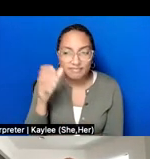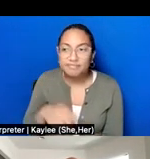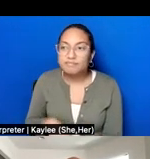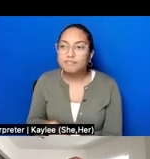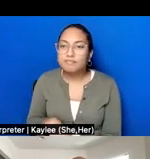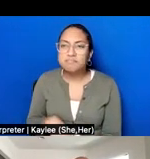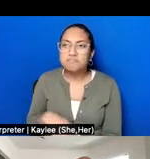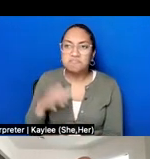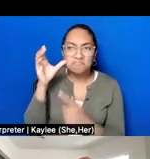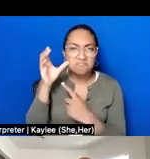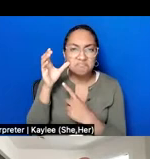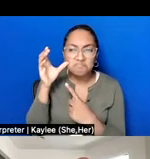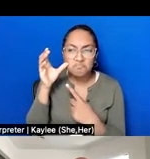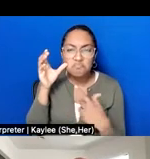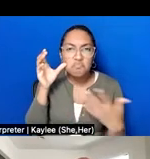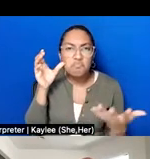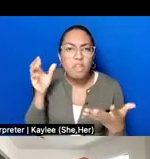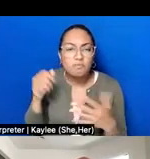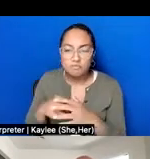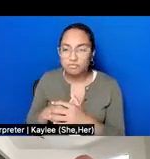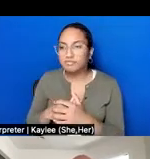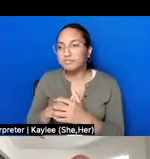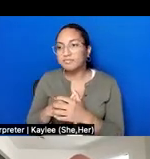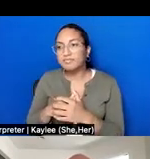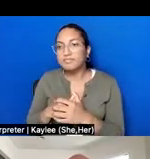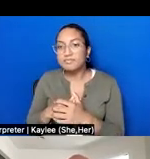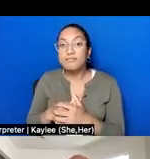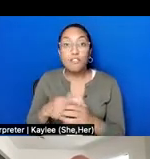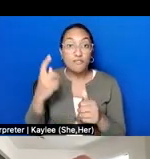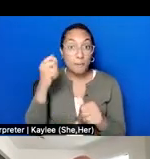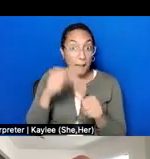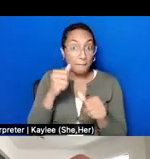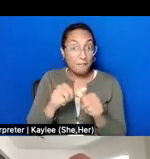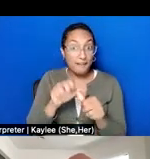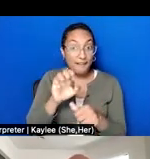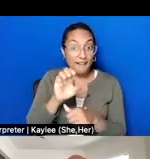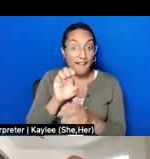Well listening is- let's start with that ethical practice. Listening is creating and